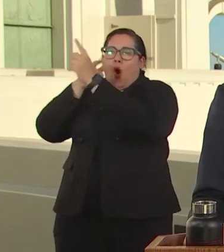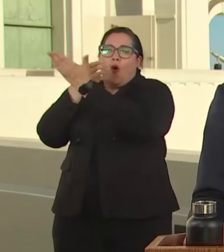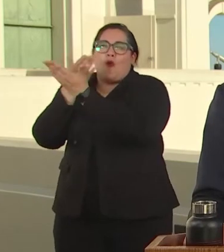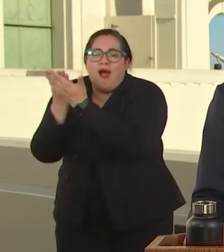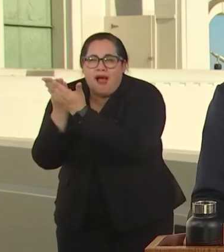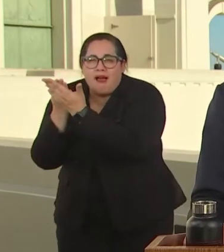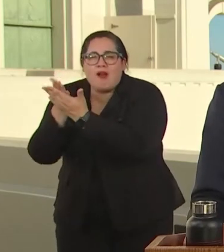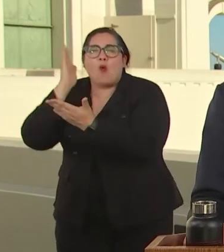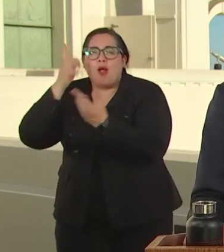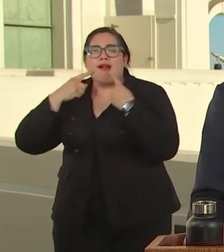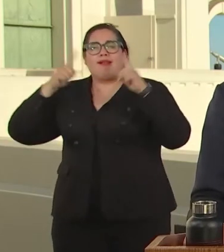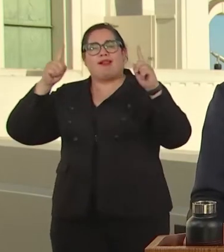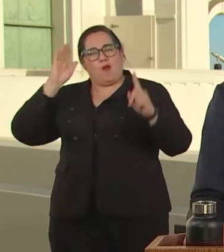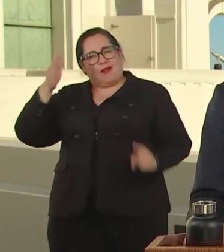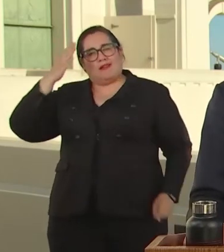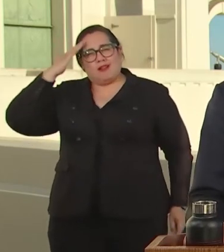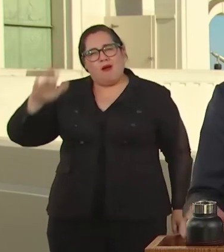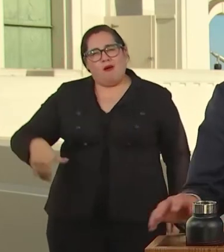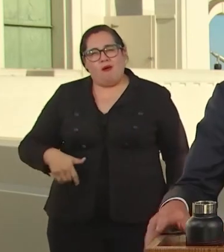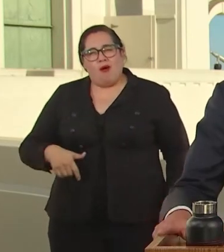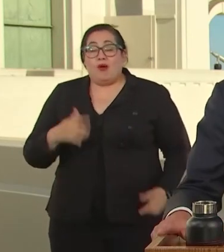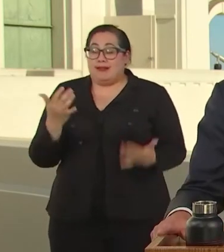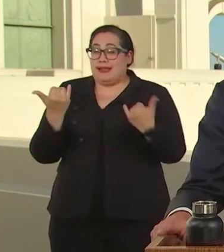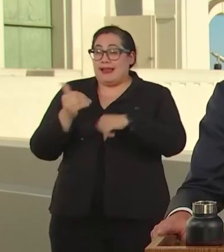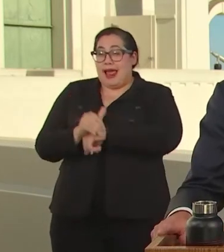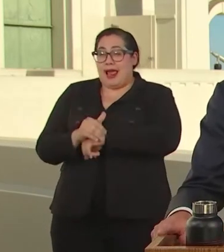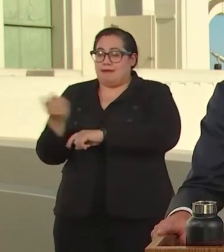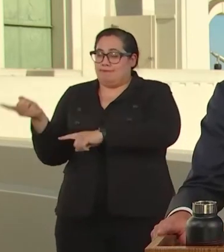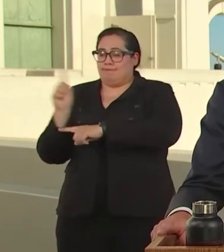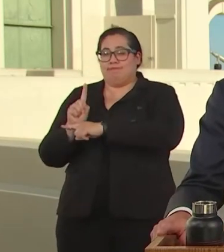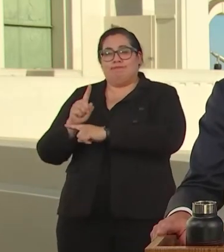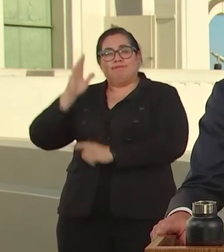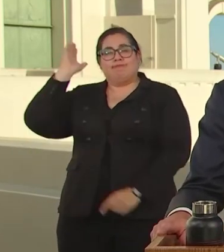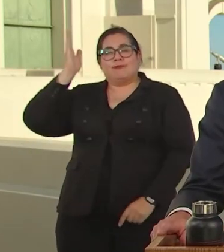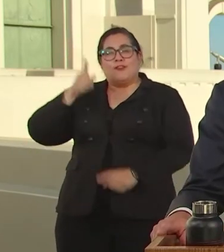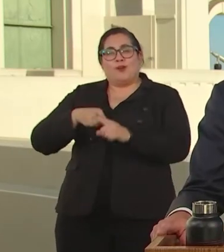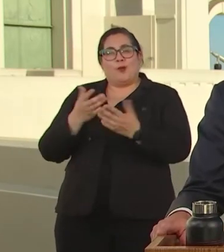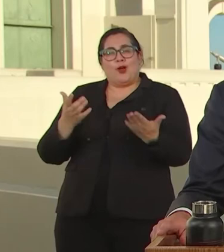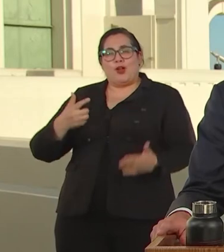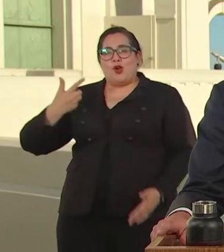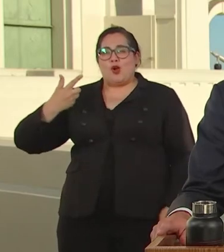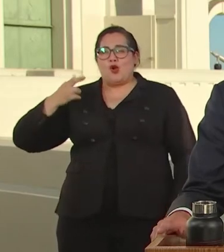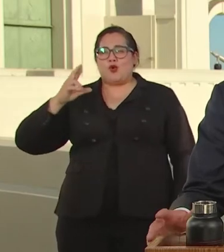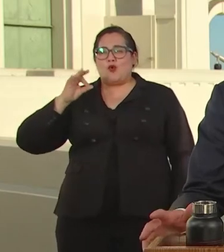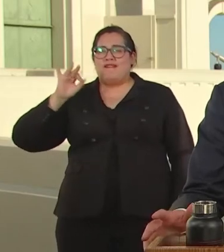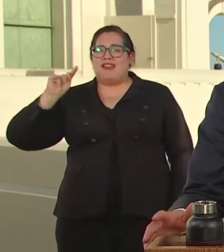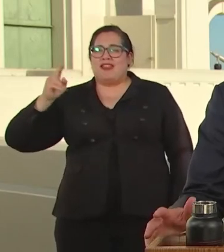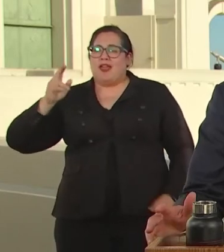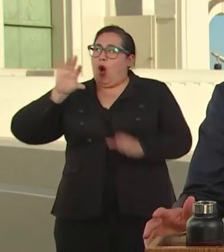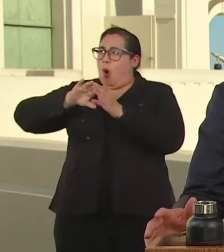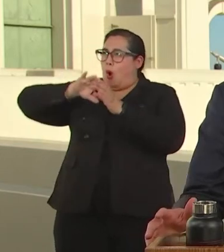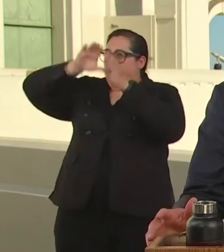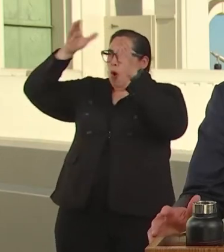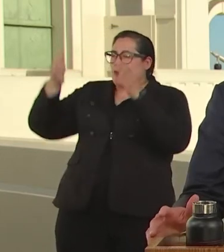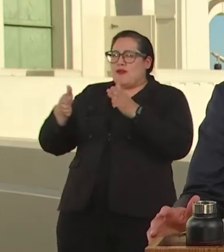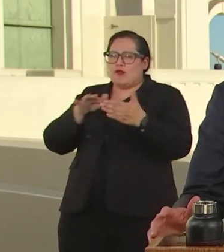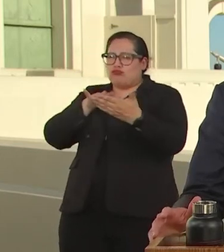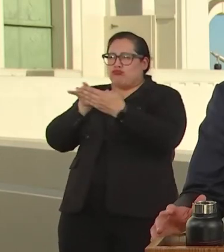TO TONIGHT, I SPEAK TO YOU FROM THE GRIFFITH OBSERVATORY WHERE